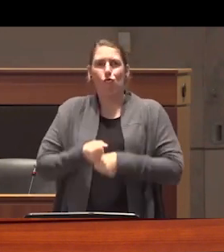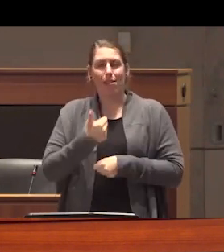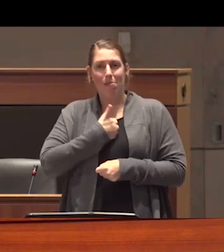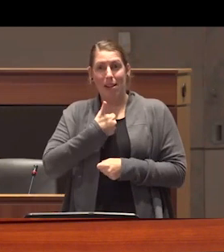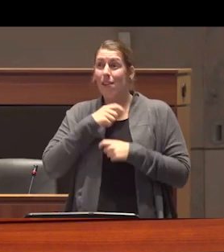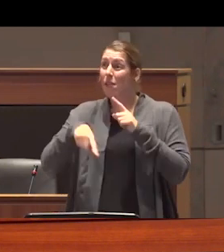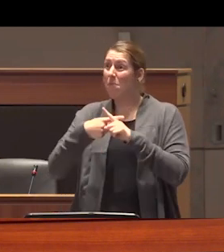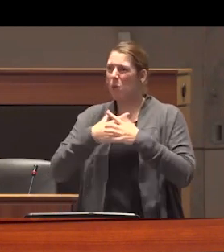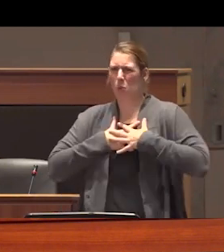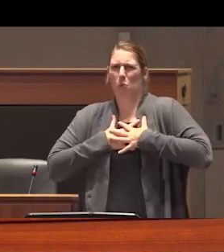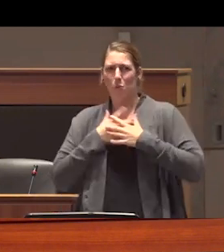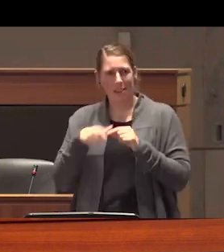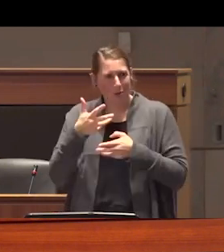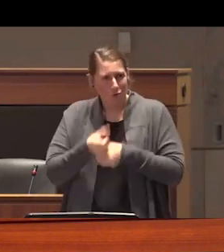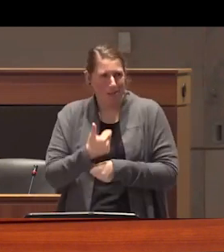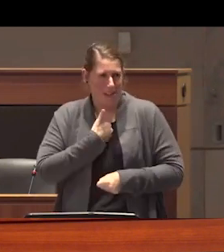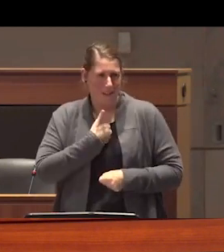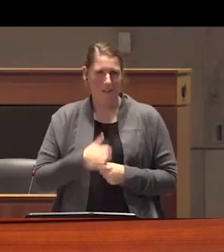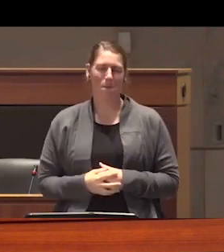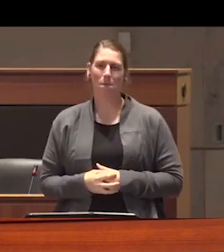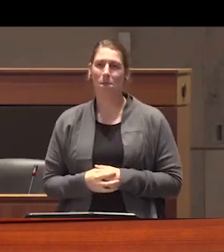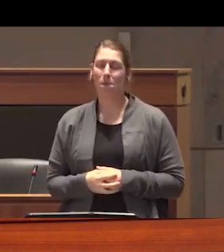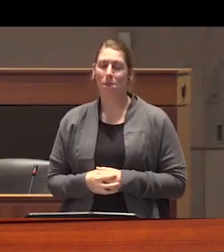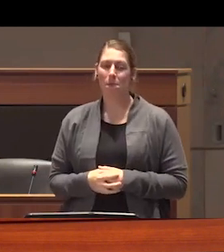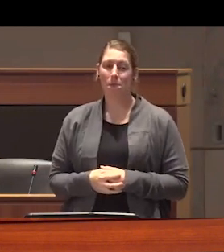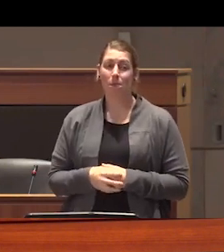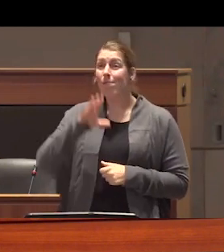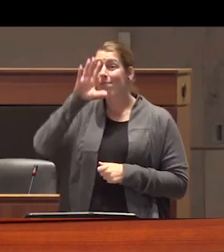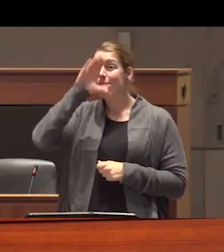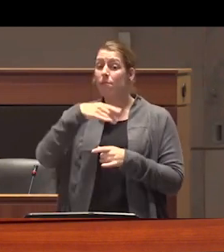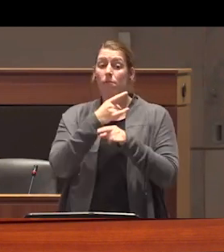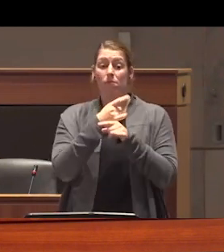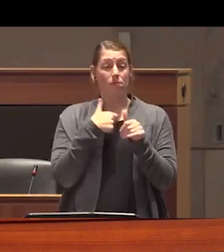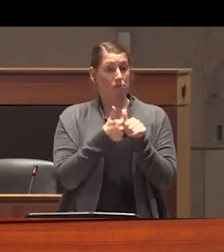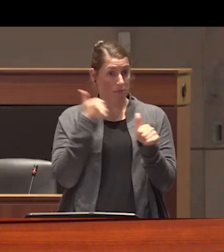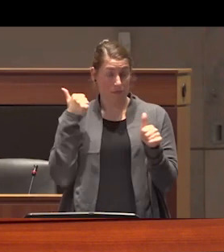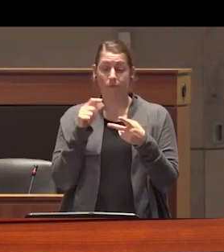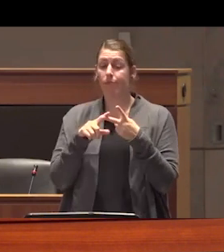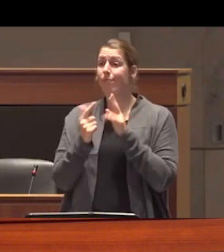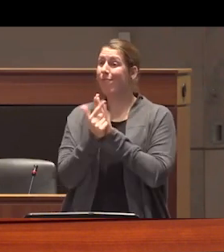could not trust myself yet despite being abstinent from alcohol and illegal drugs for quite some time